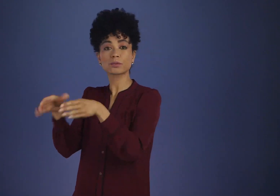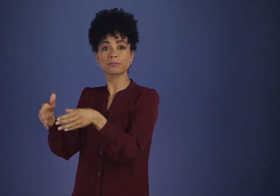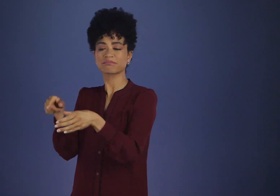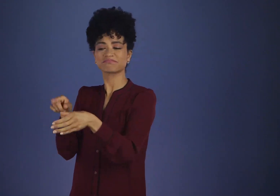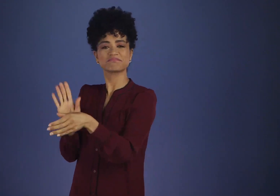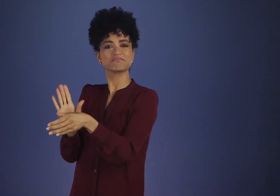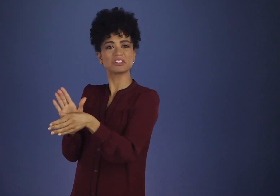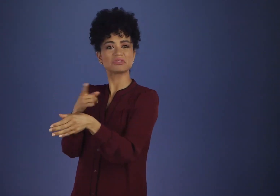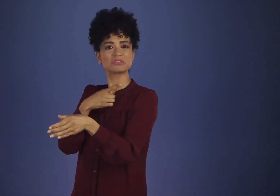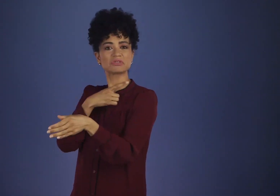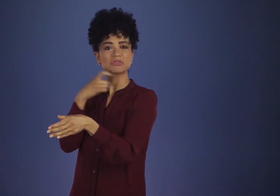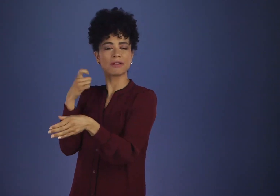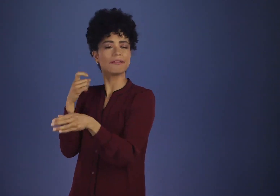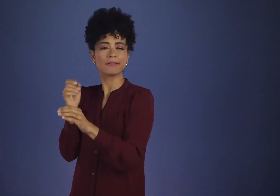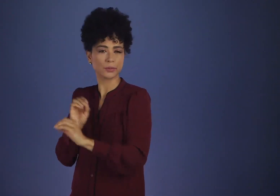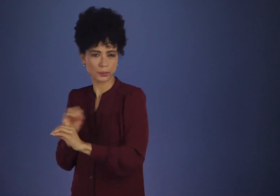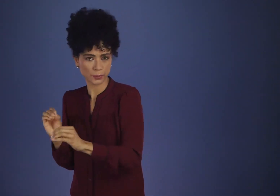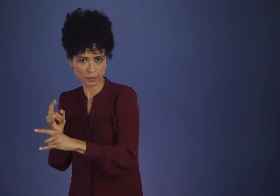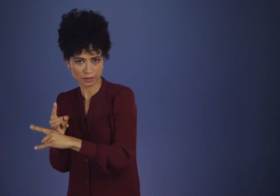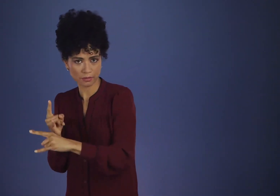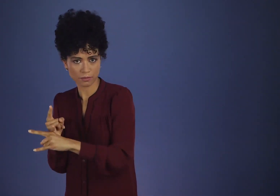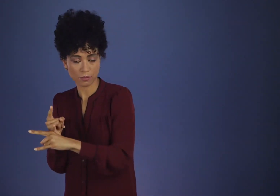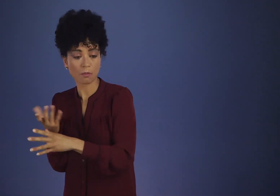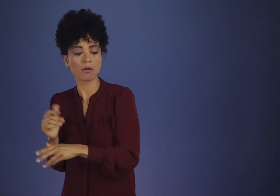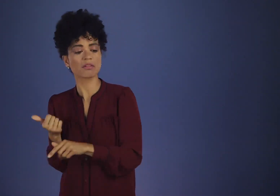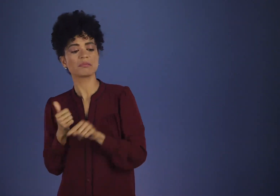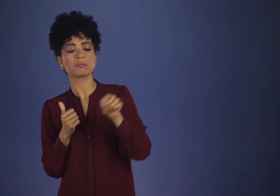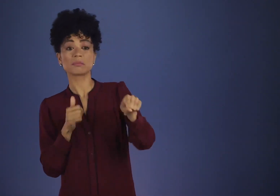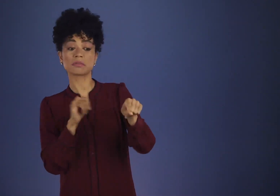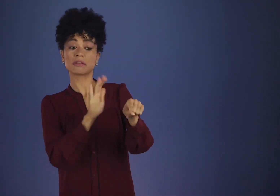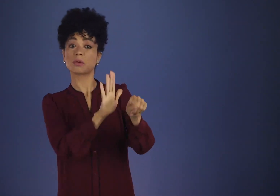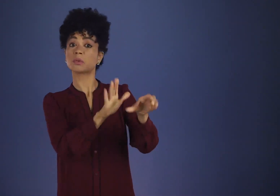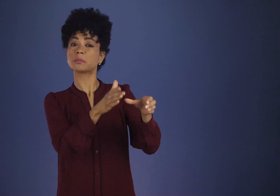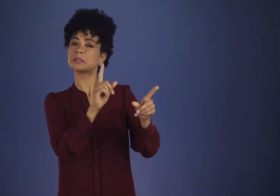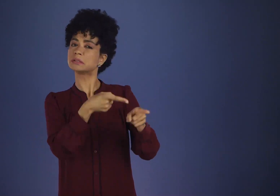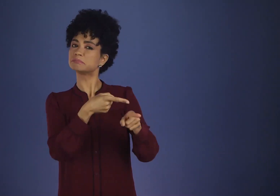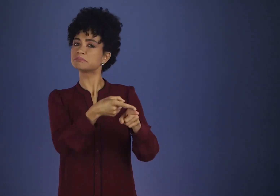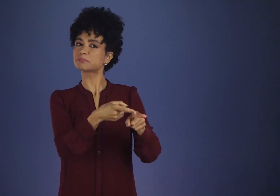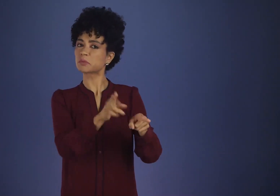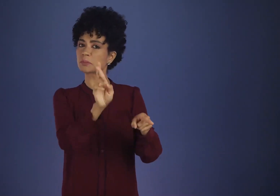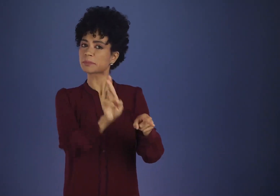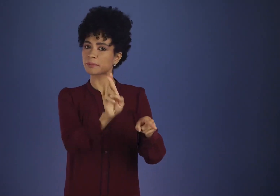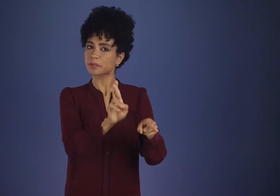still others “Republican” or “Communist,” and yet others “Catholic” or “Protestant.”